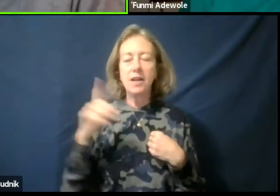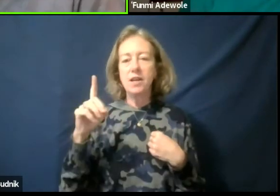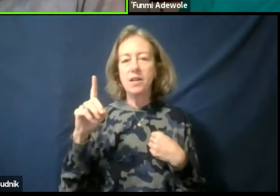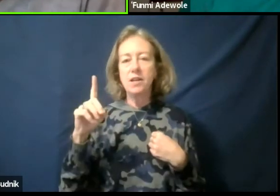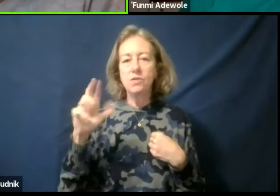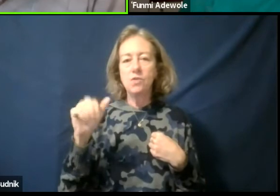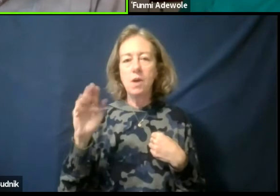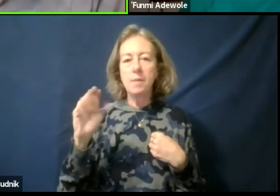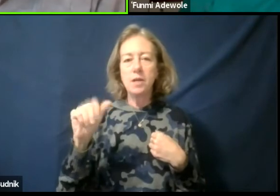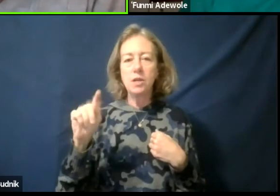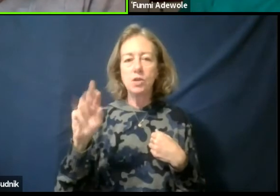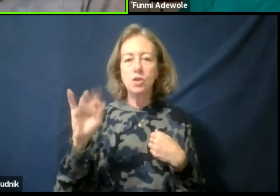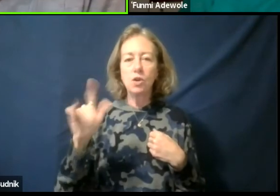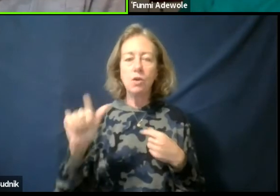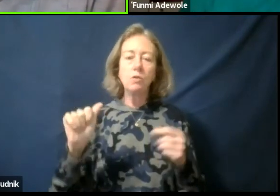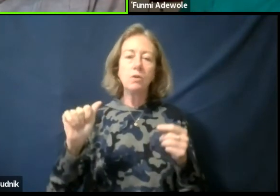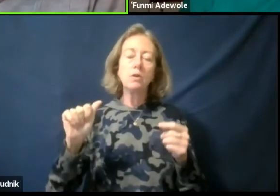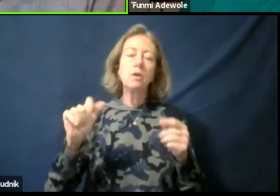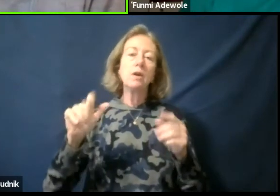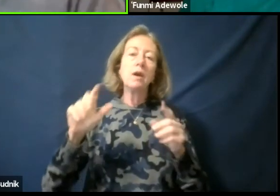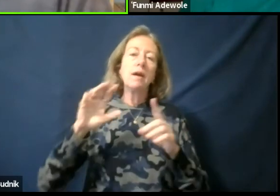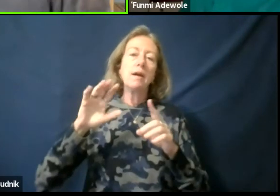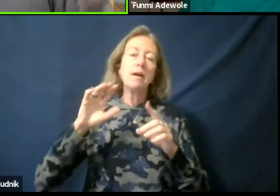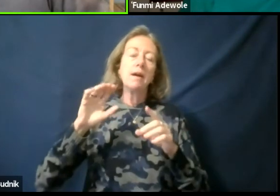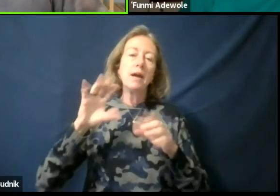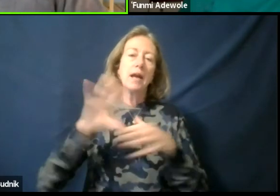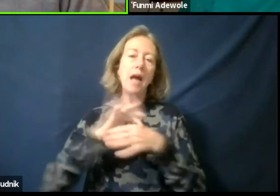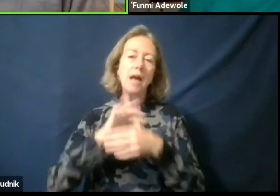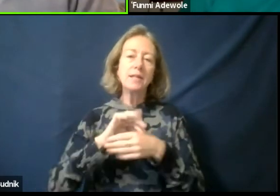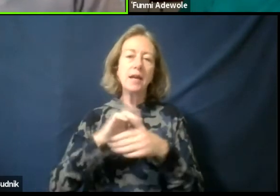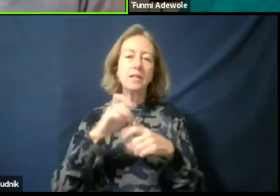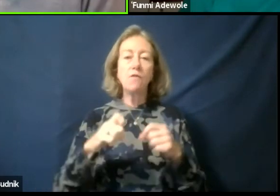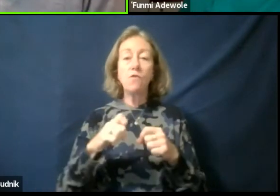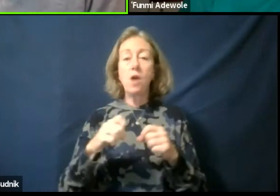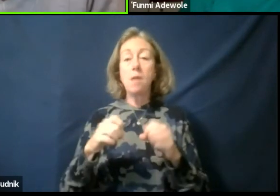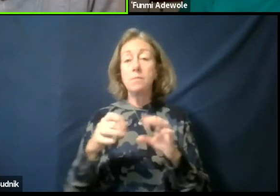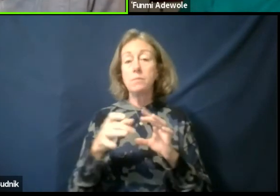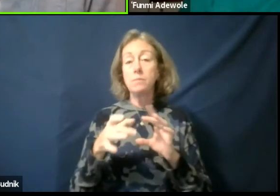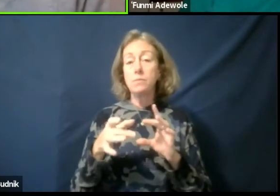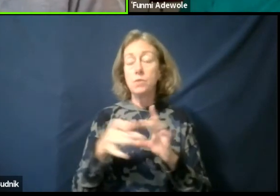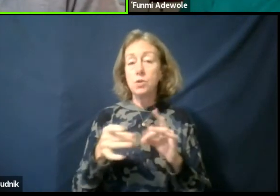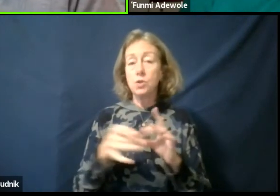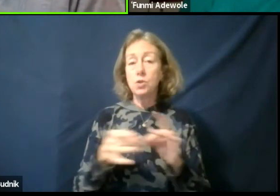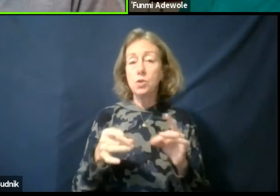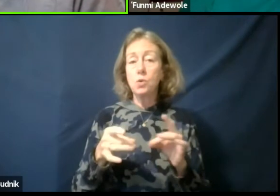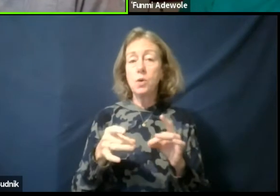to a story context, text and storytelling. How about visual/designs, nontext,